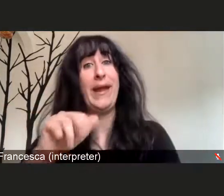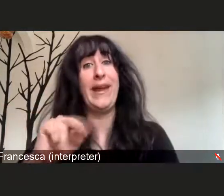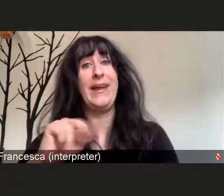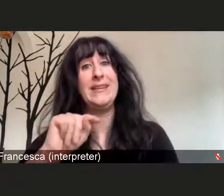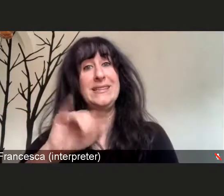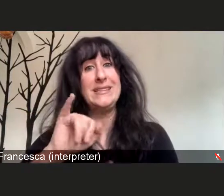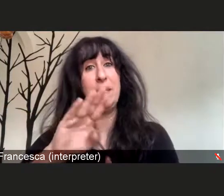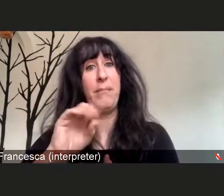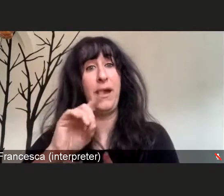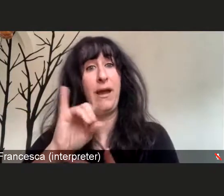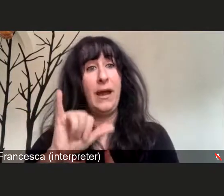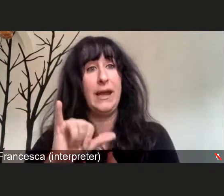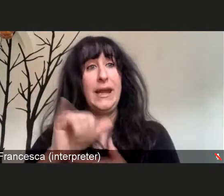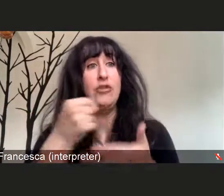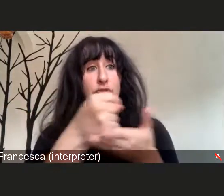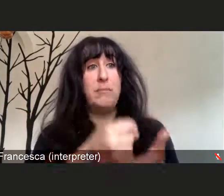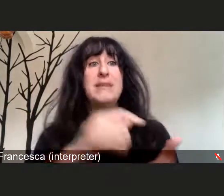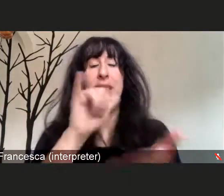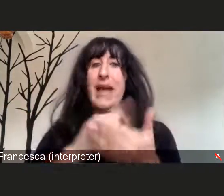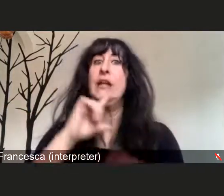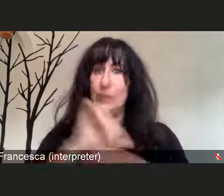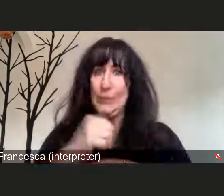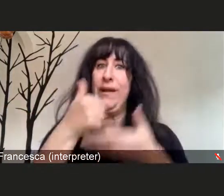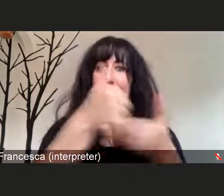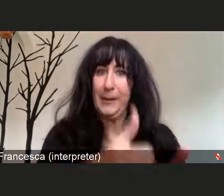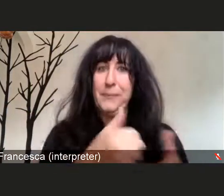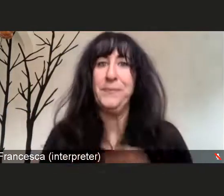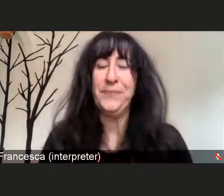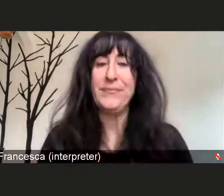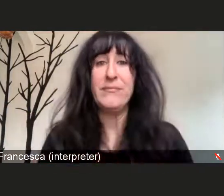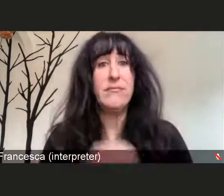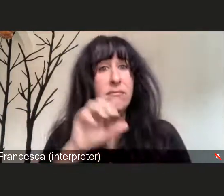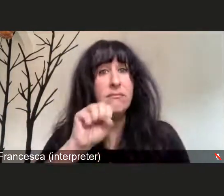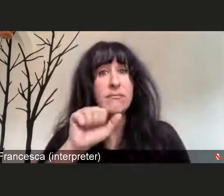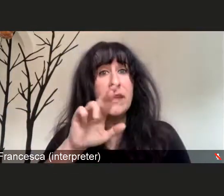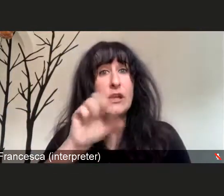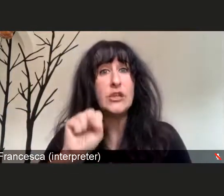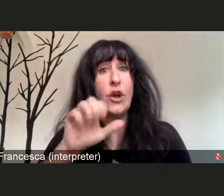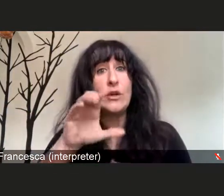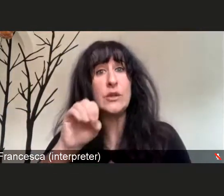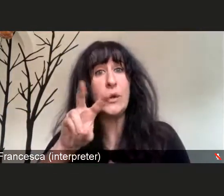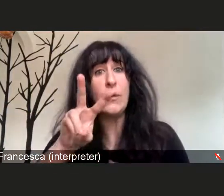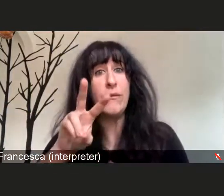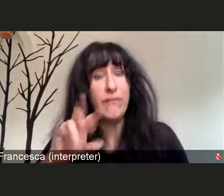Well, overall the treatment of SARS-CoV-2, the virus that causes COVID-19